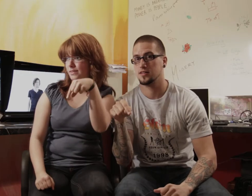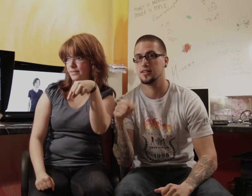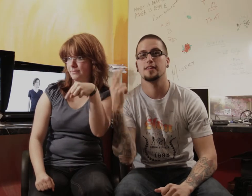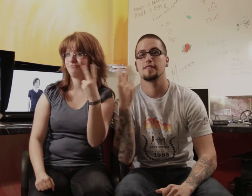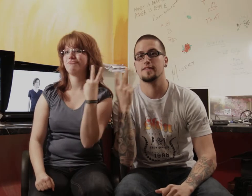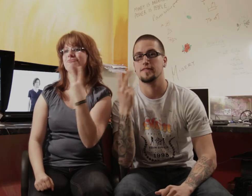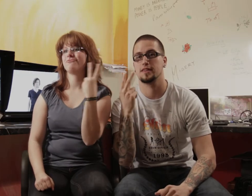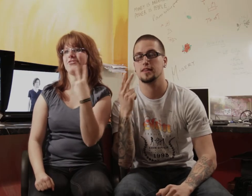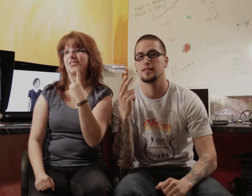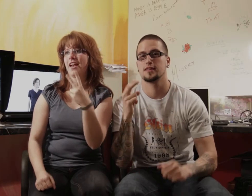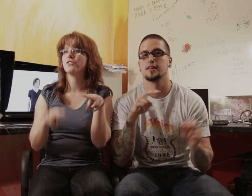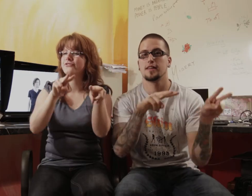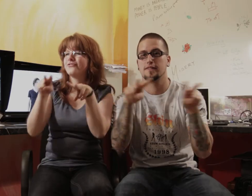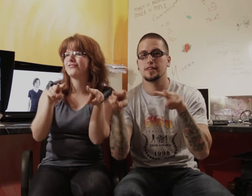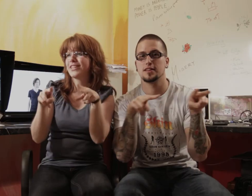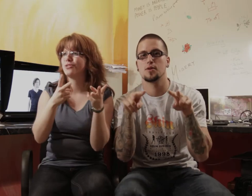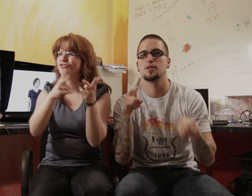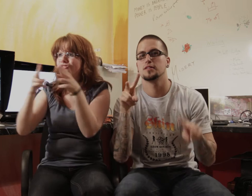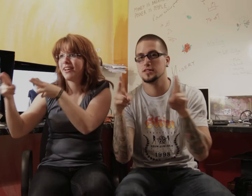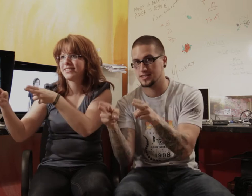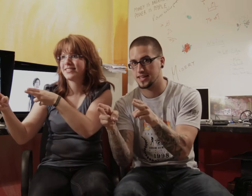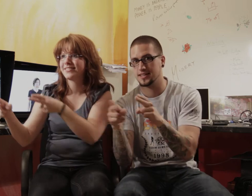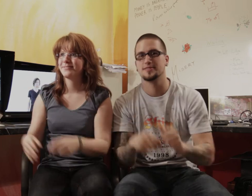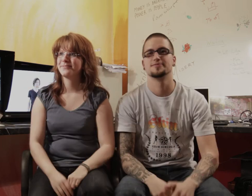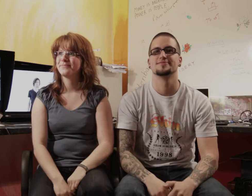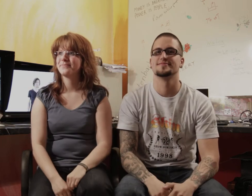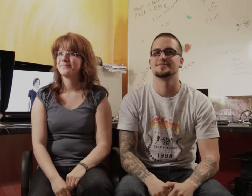Today we're editing the video!